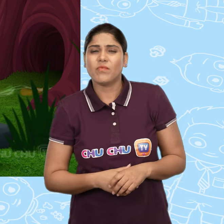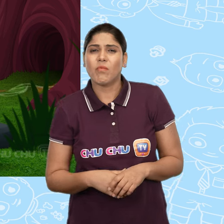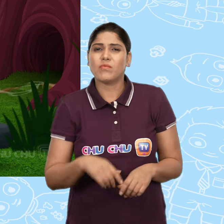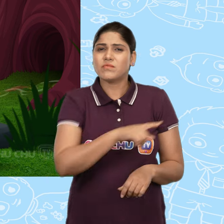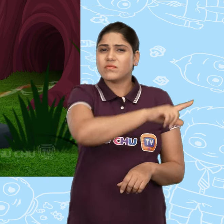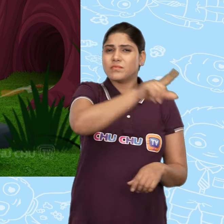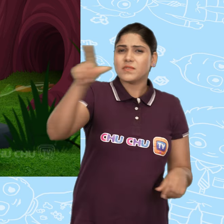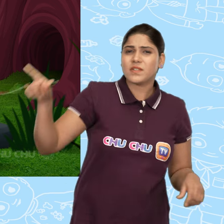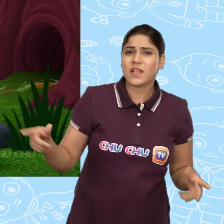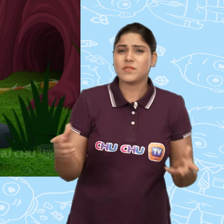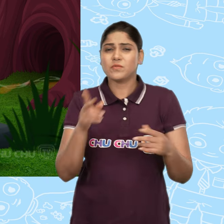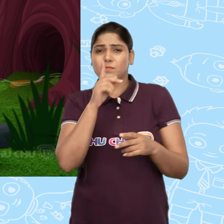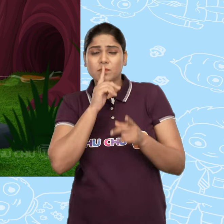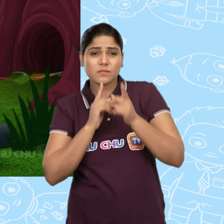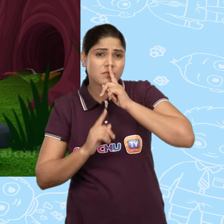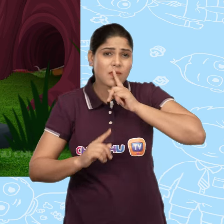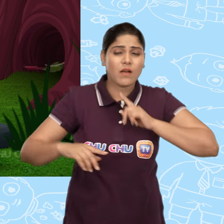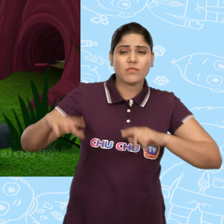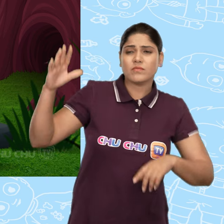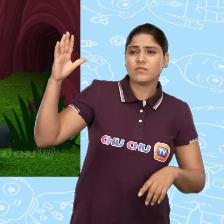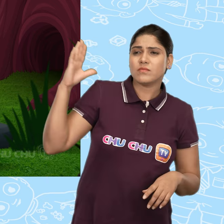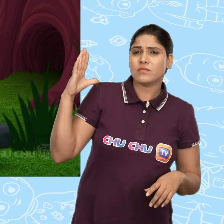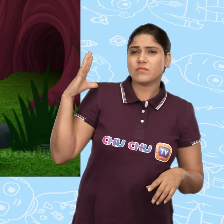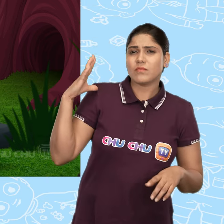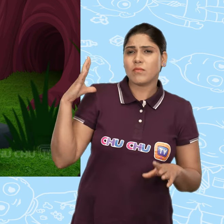Everyone waited very quietly and patiently.